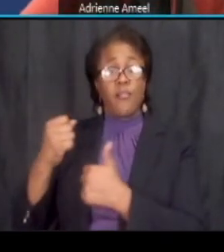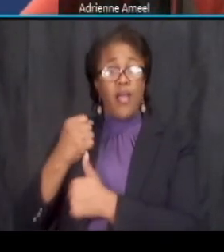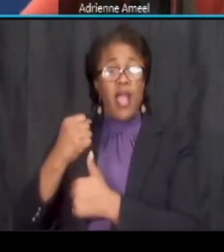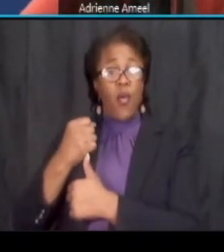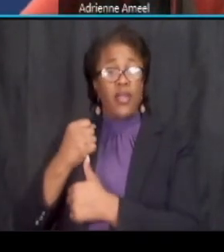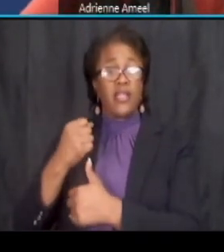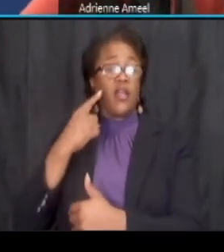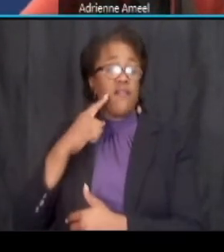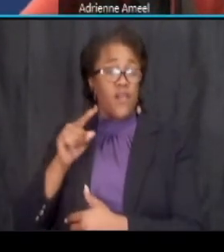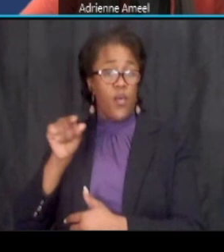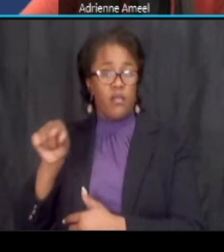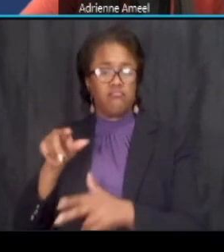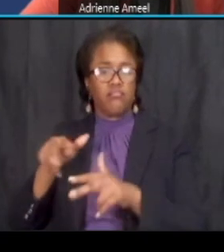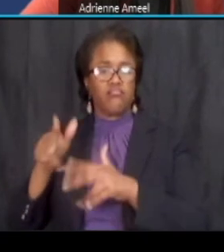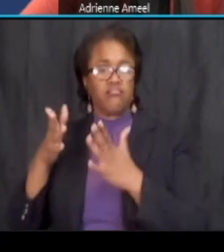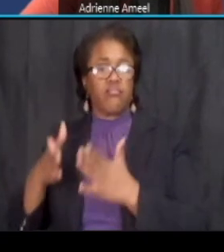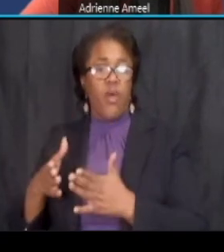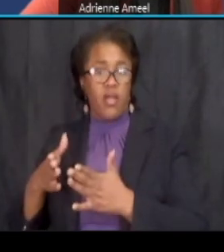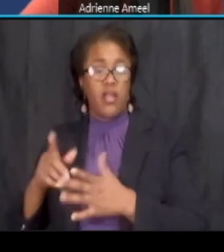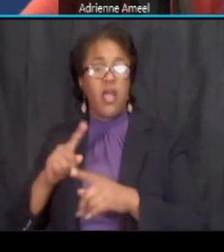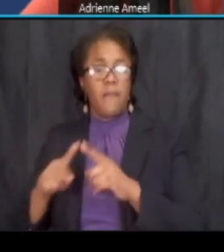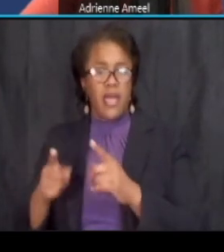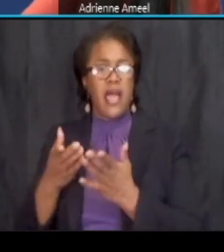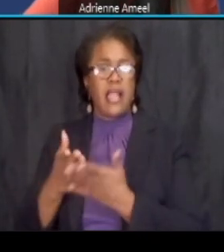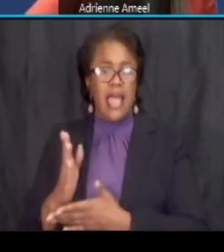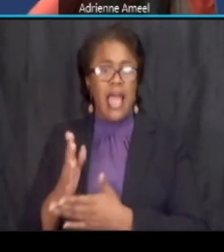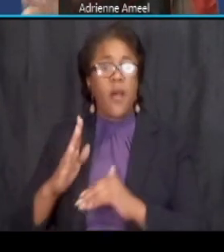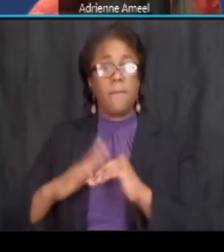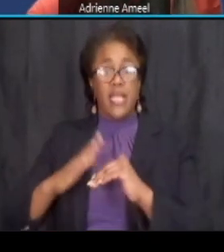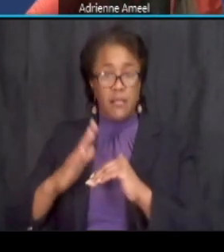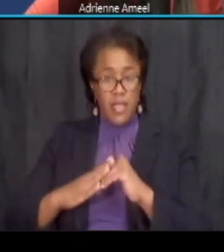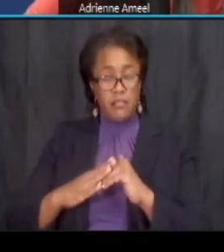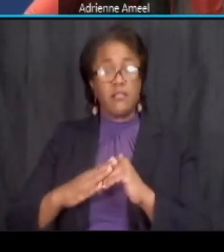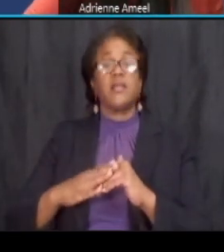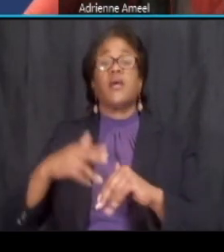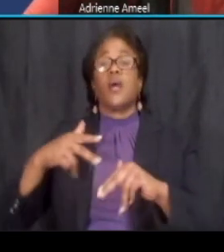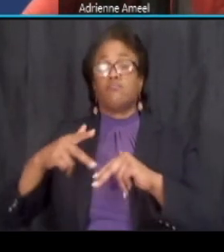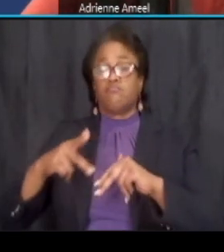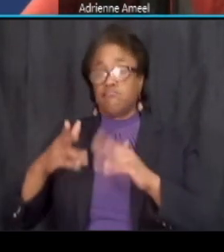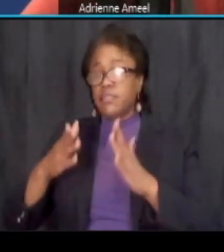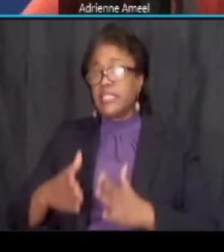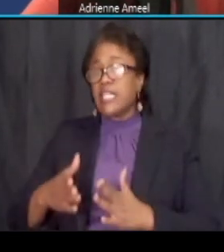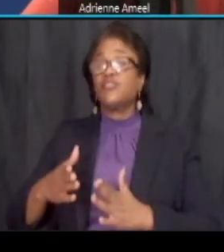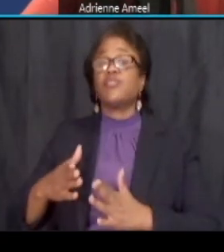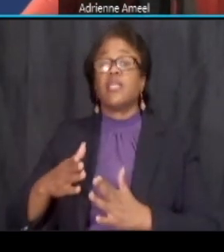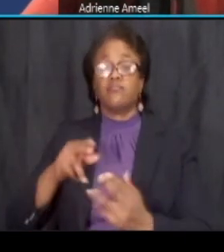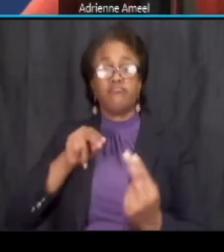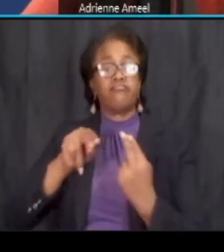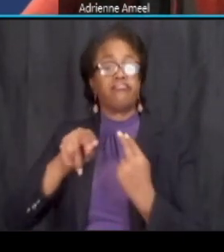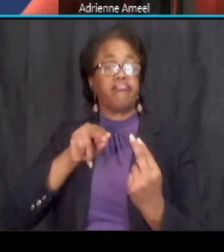allow the minimum pedestrian time crossing for all the for all the intersections along benning road